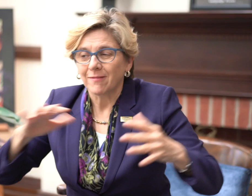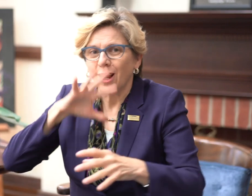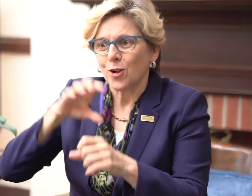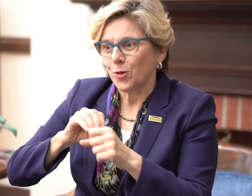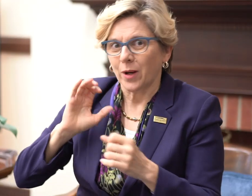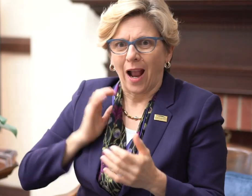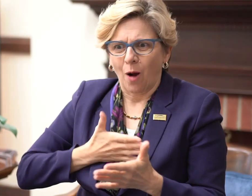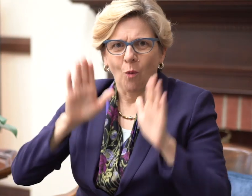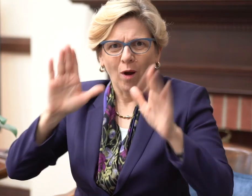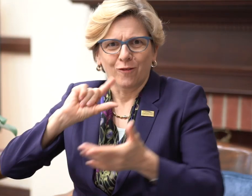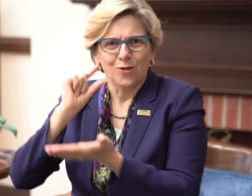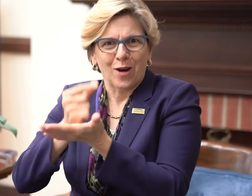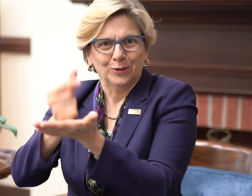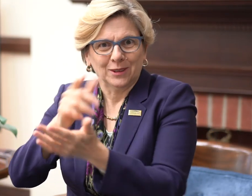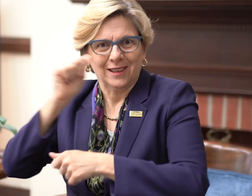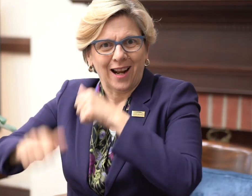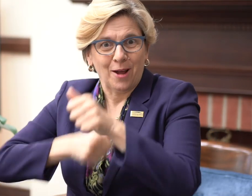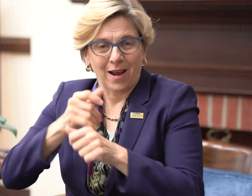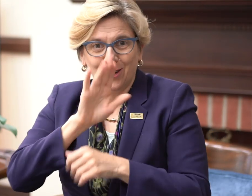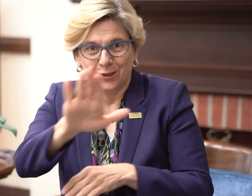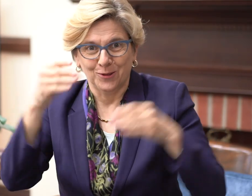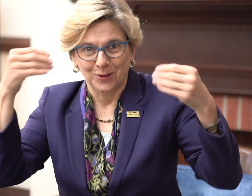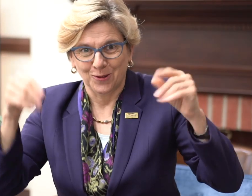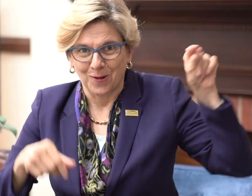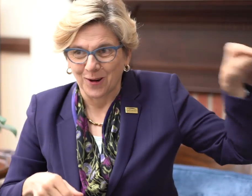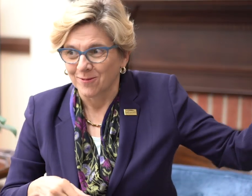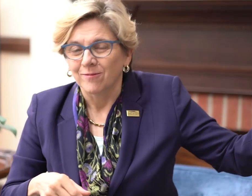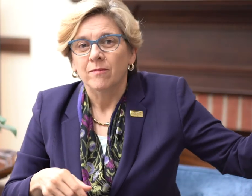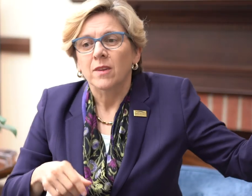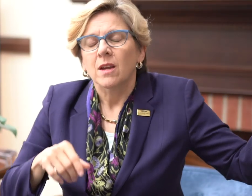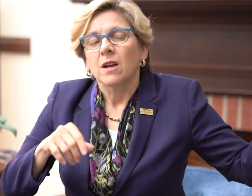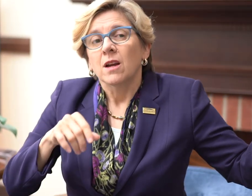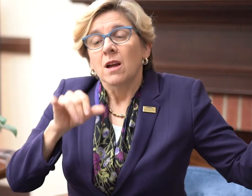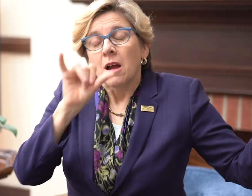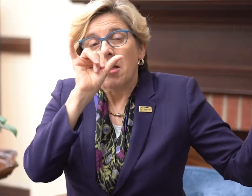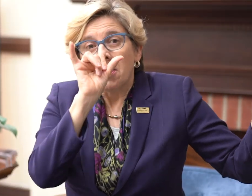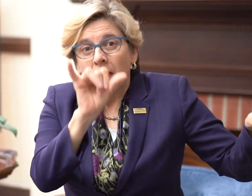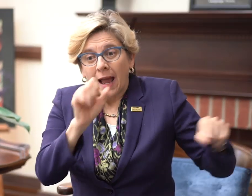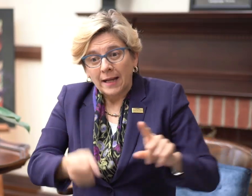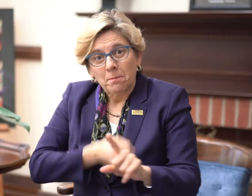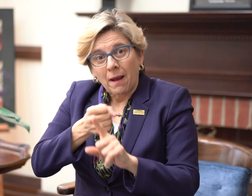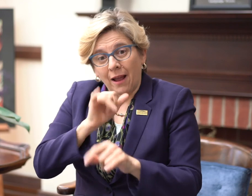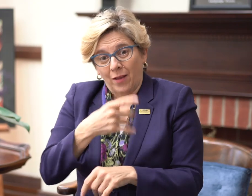including our students and our alumni who work at your store the impact we are